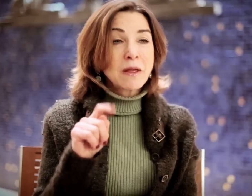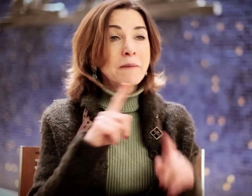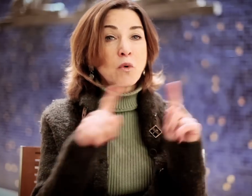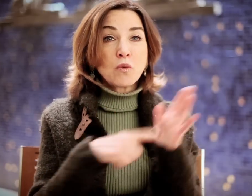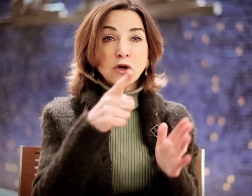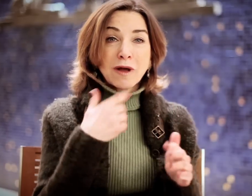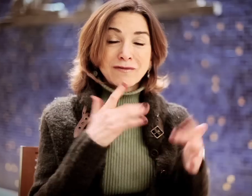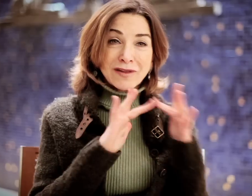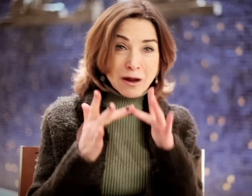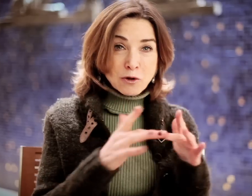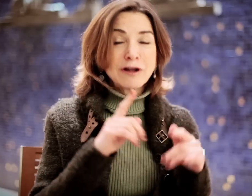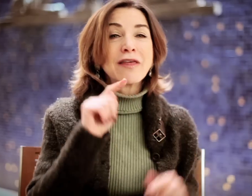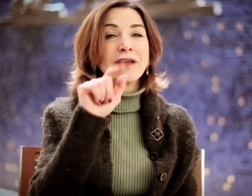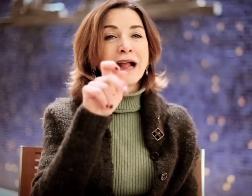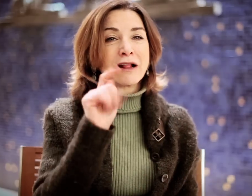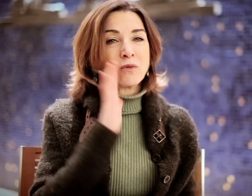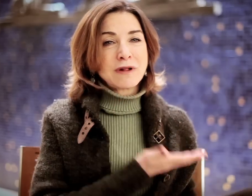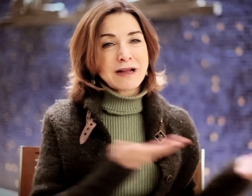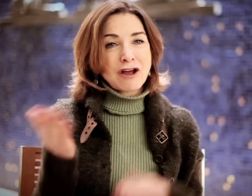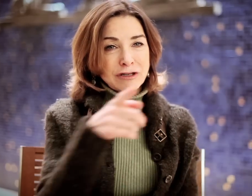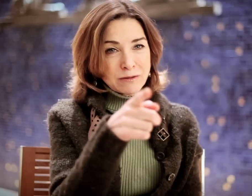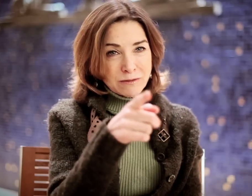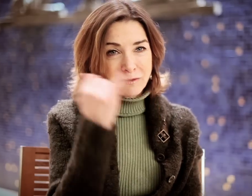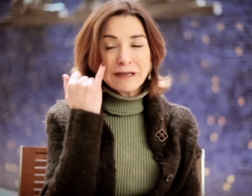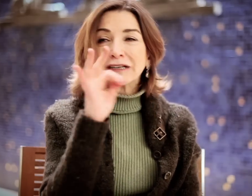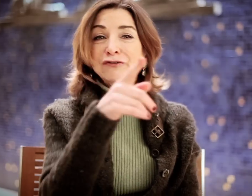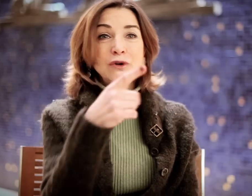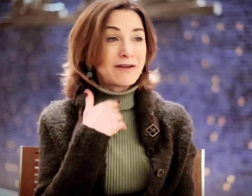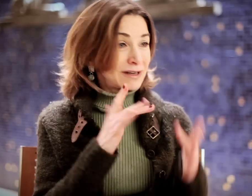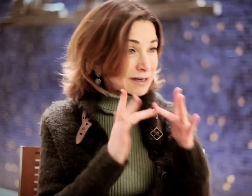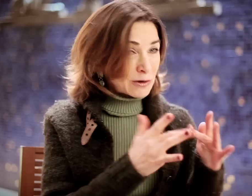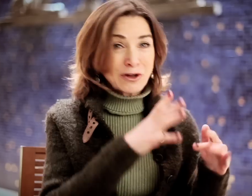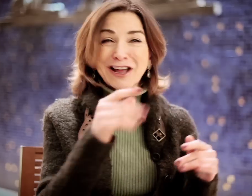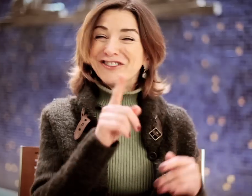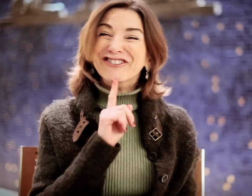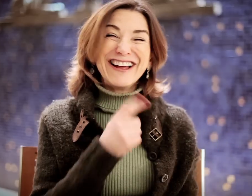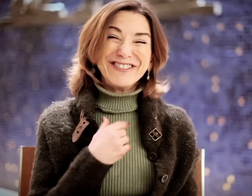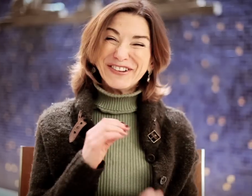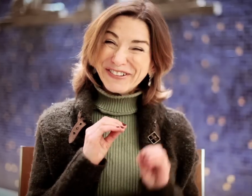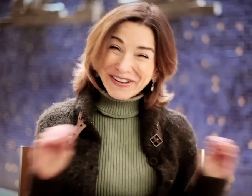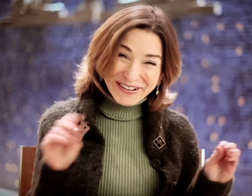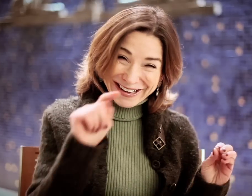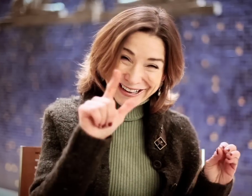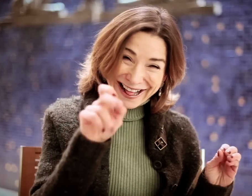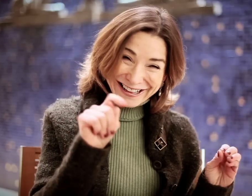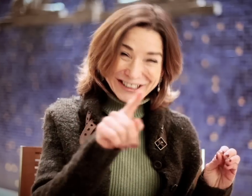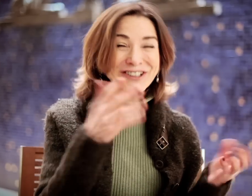But once you have the network, your talent will carry you forward. But if you have the networking, and you really have no talent...